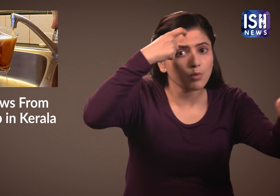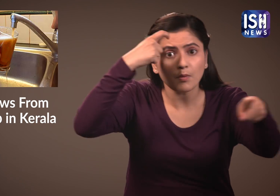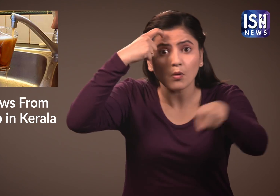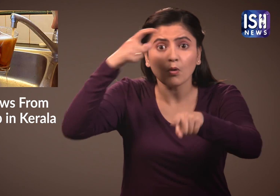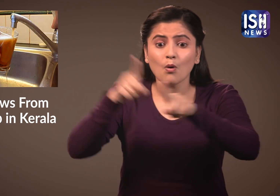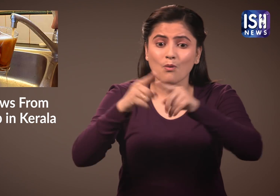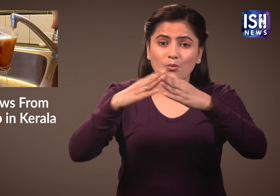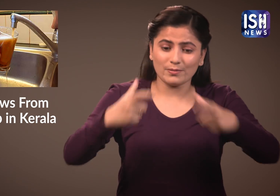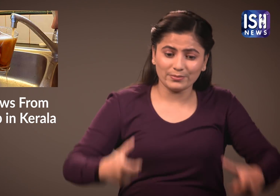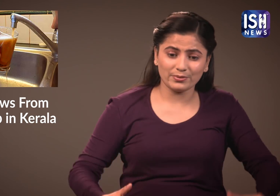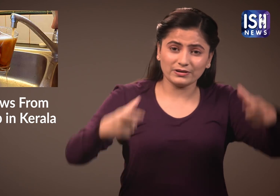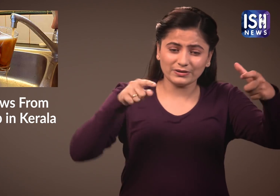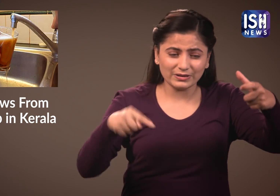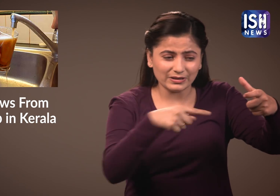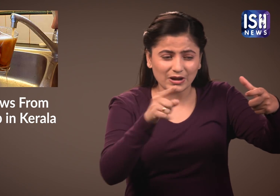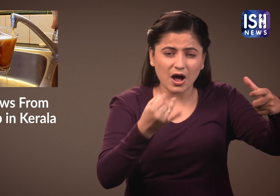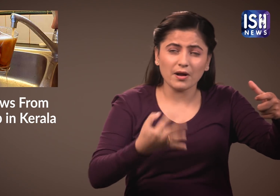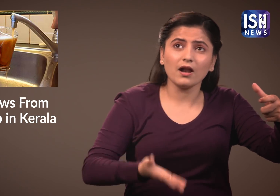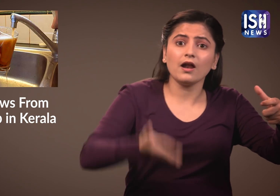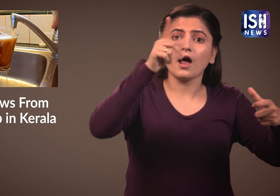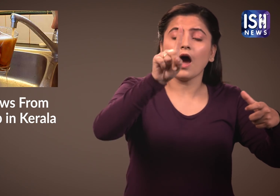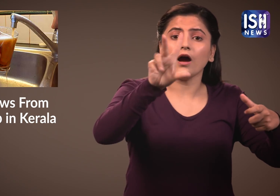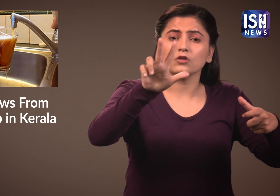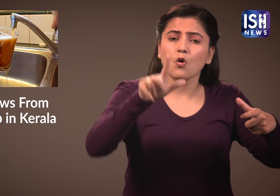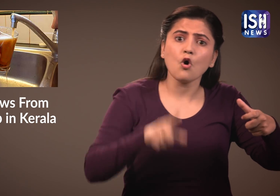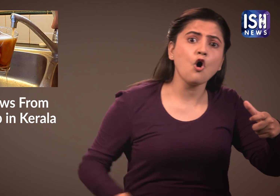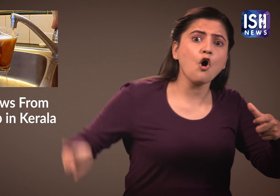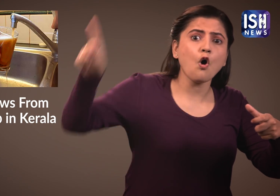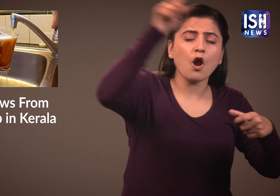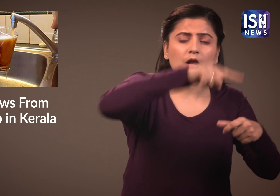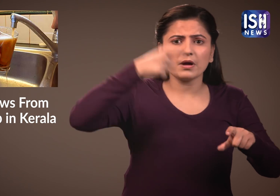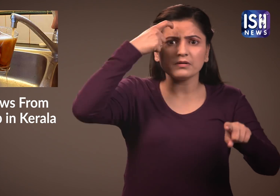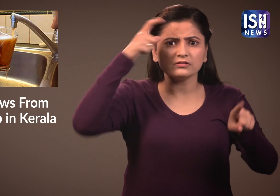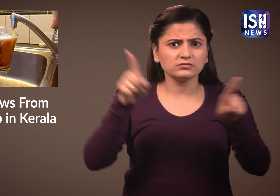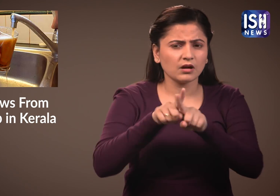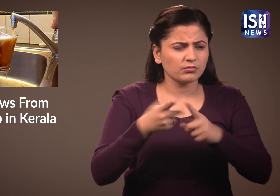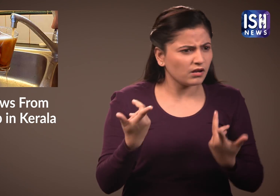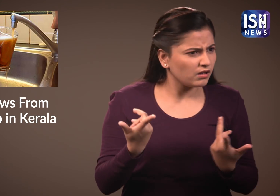18 houses in the building were facing this problem.